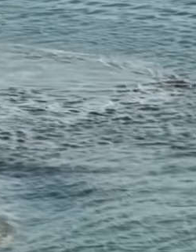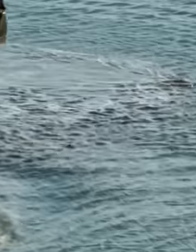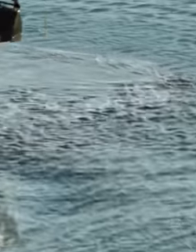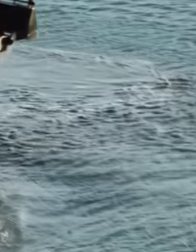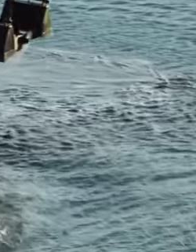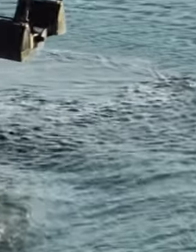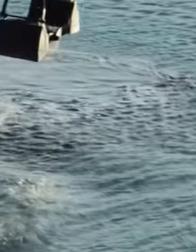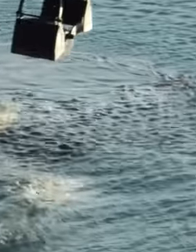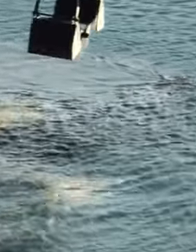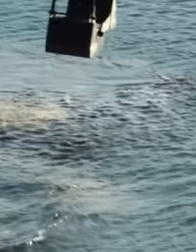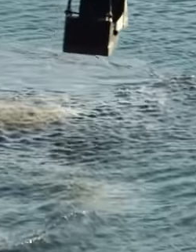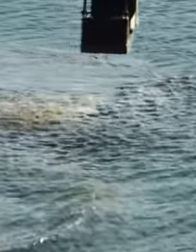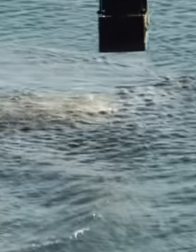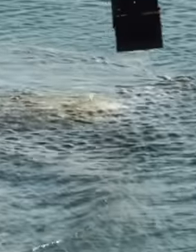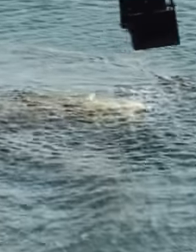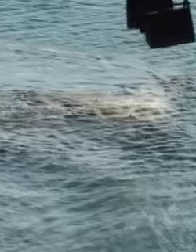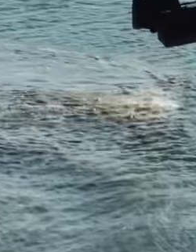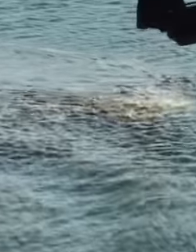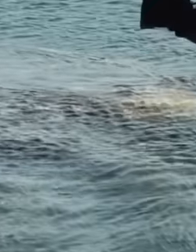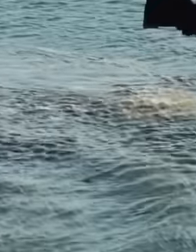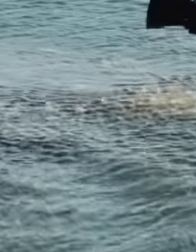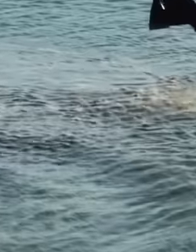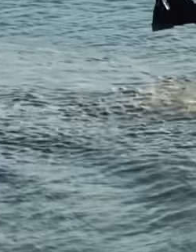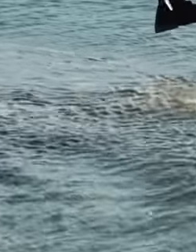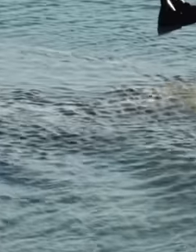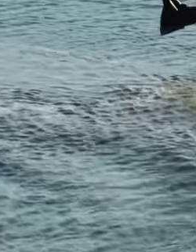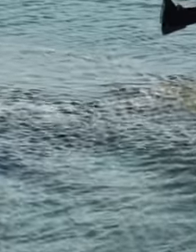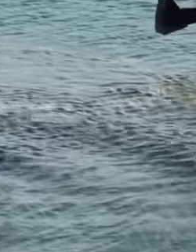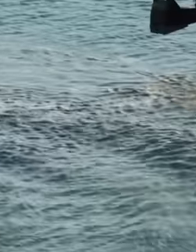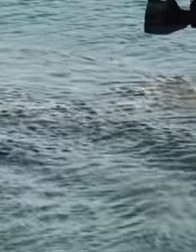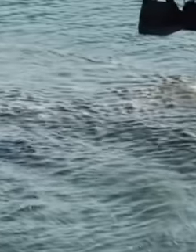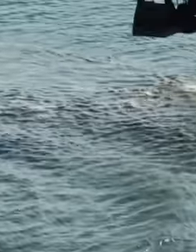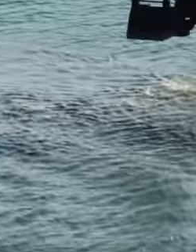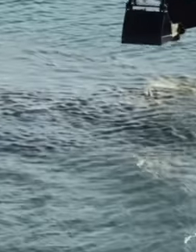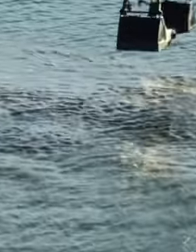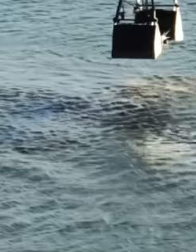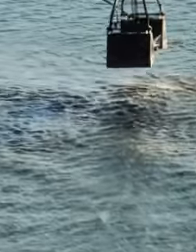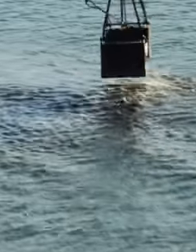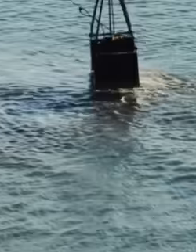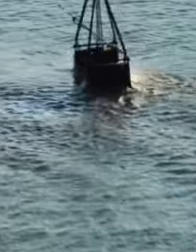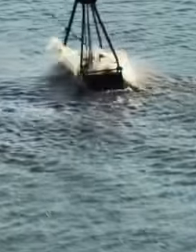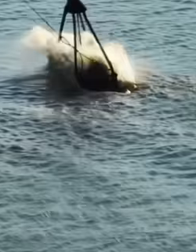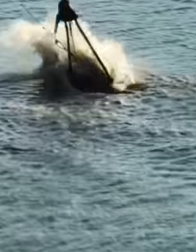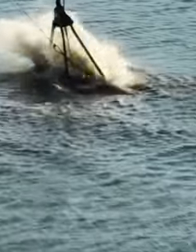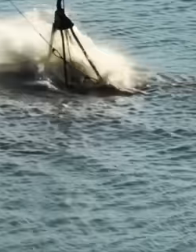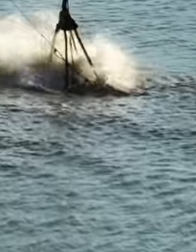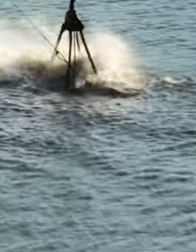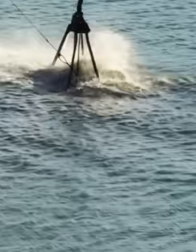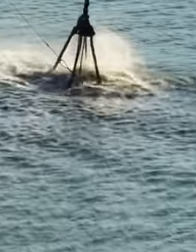than the authorized volume saw How many of these they built were surface ponds So